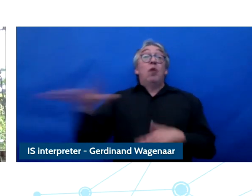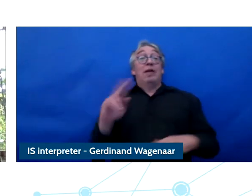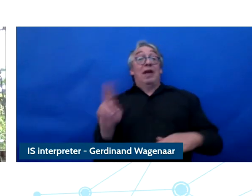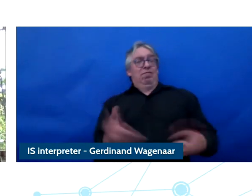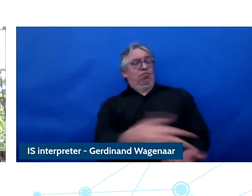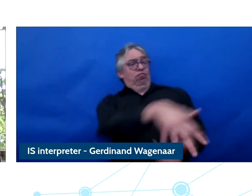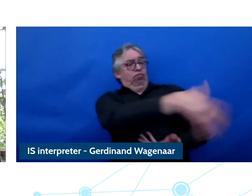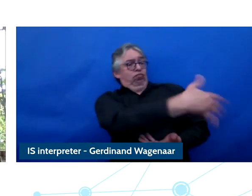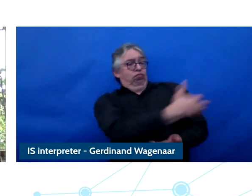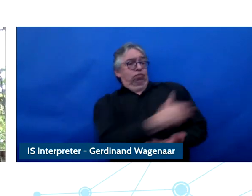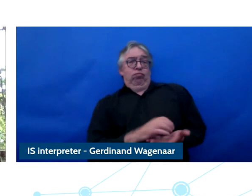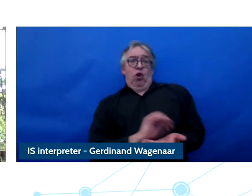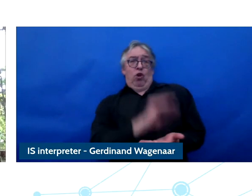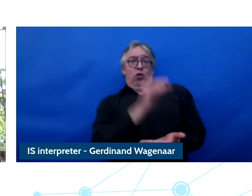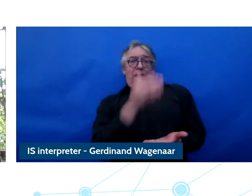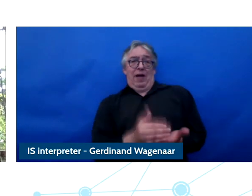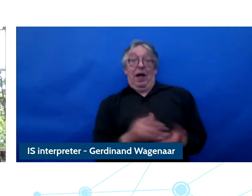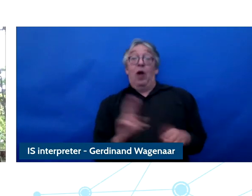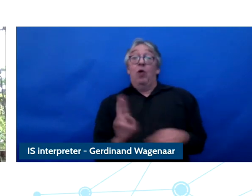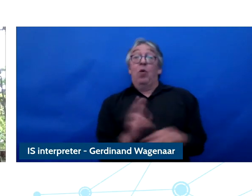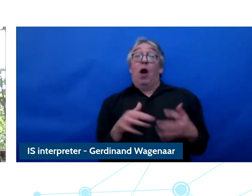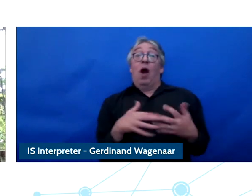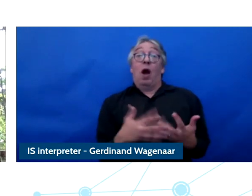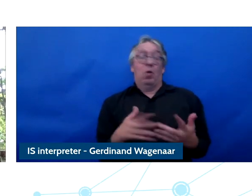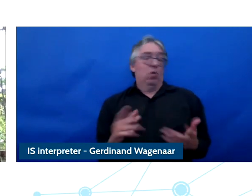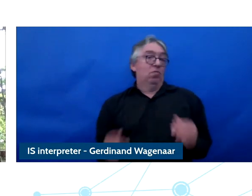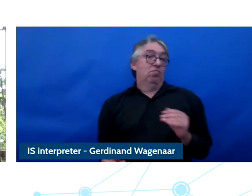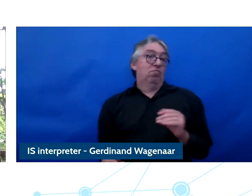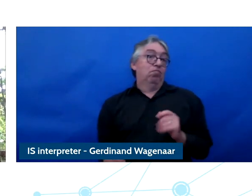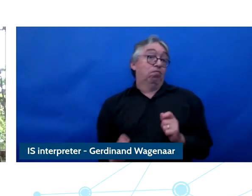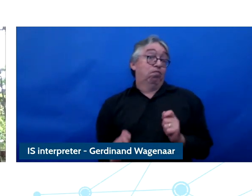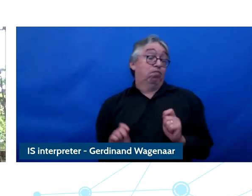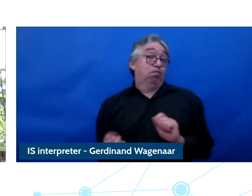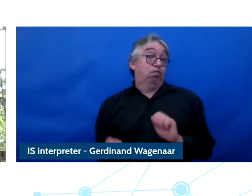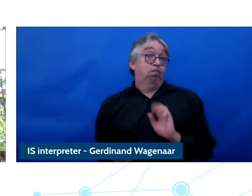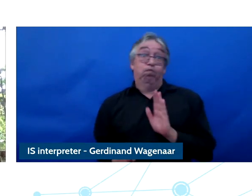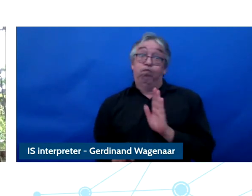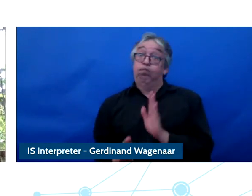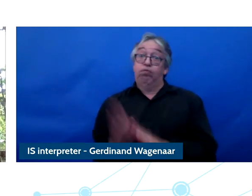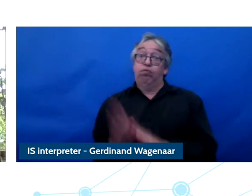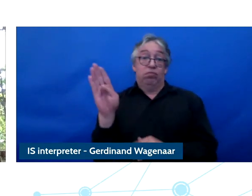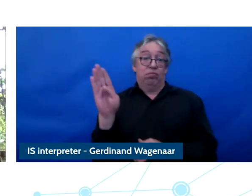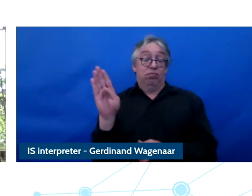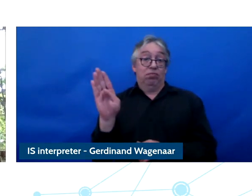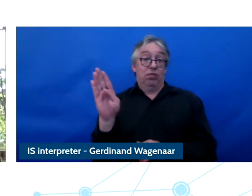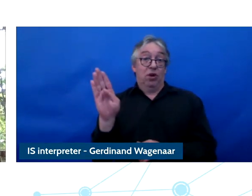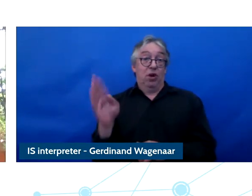highlighted by the pandemic but that transformation was already there and